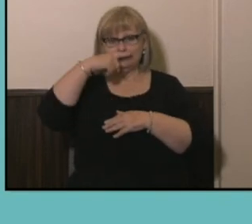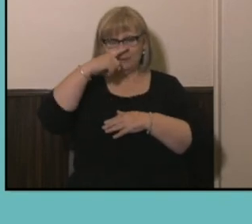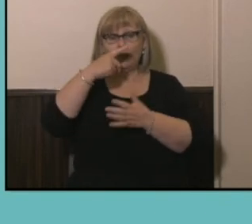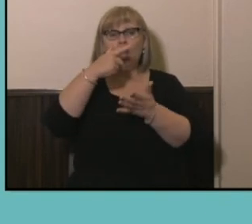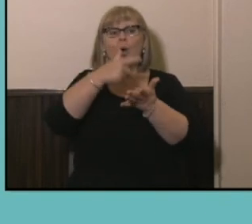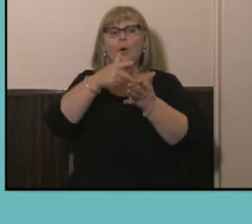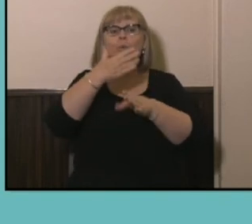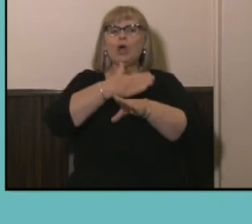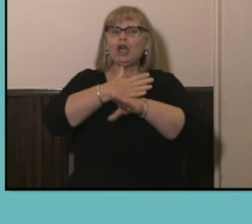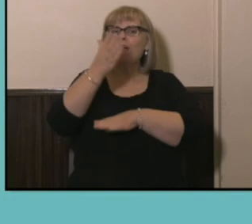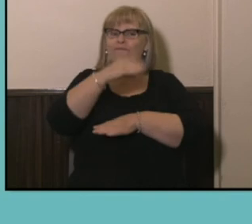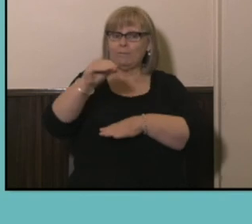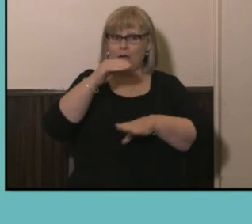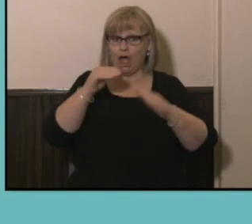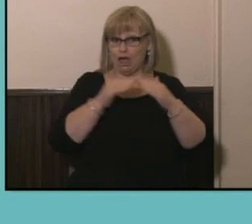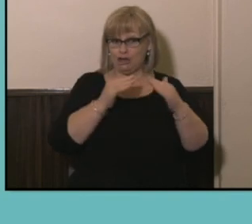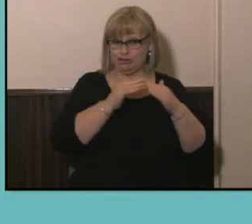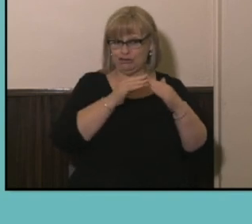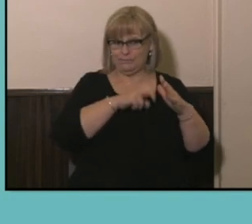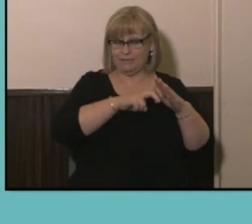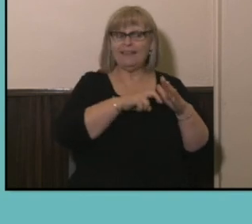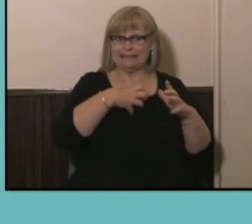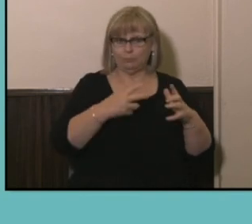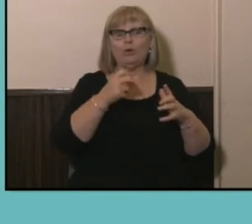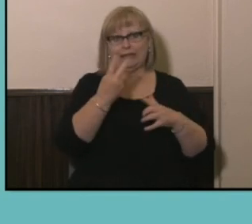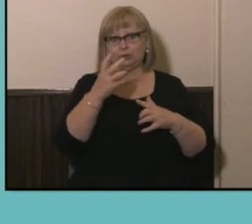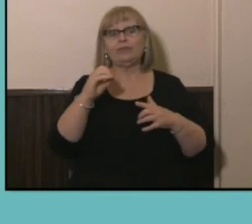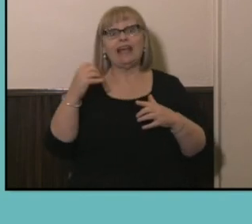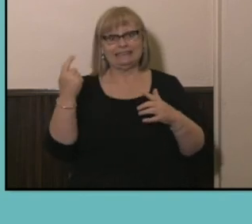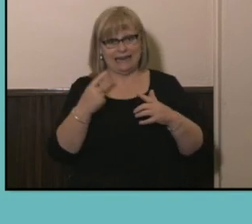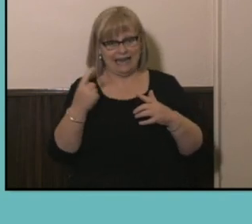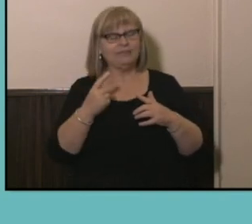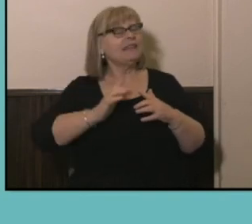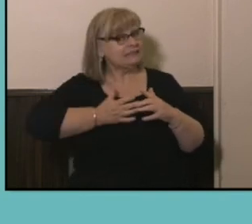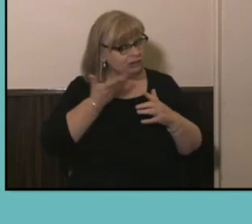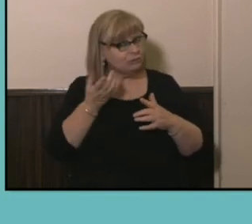home and that was up from 2011 which is another interesting insight into our